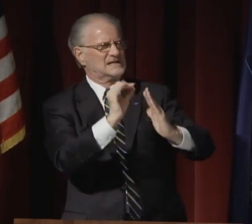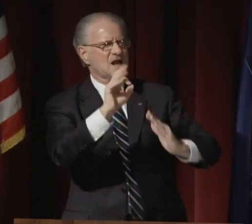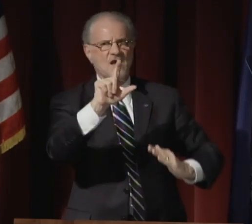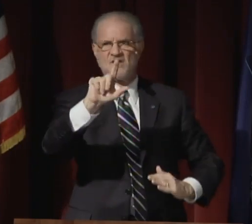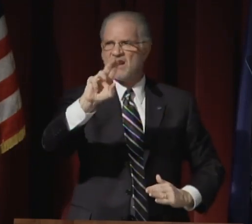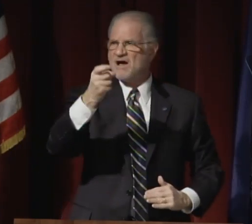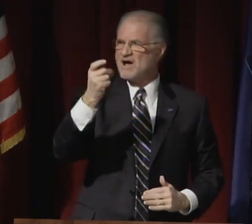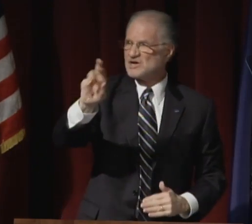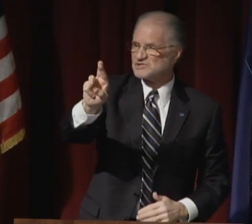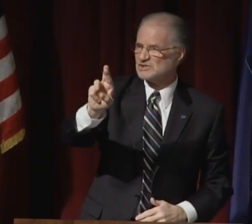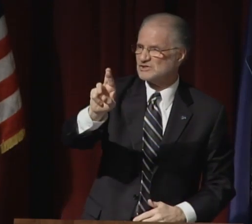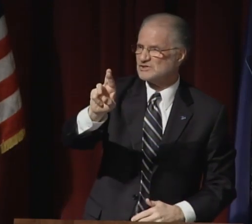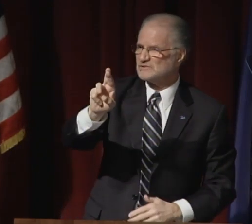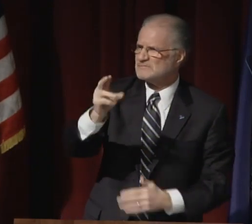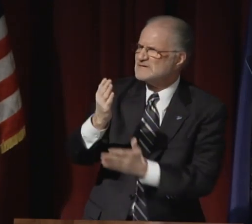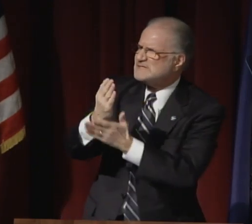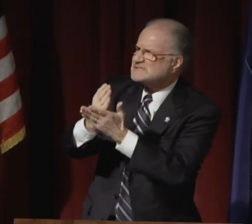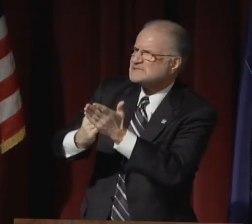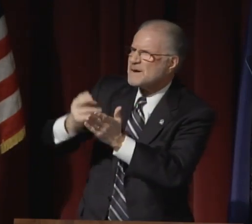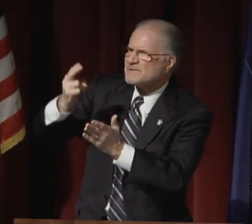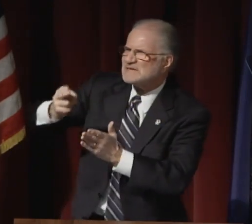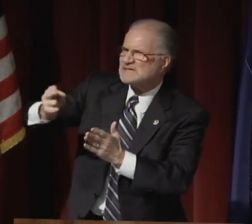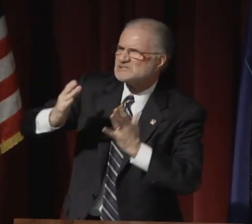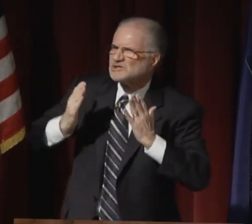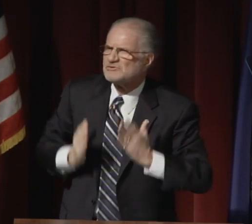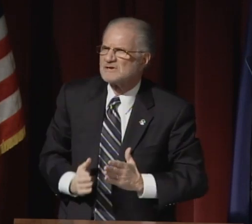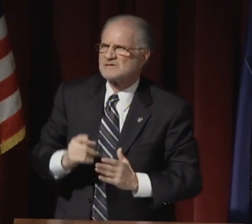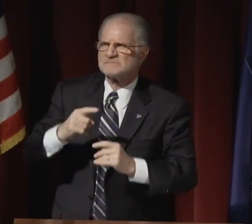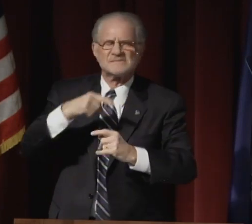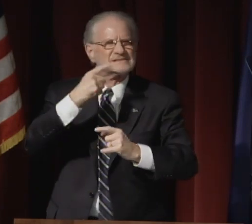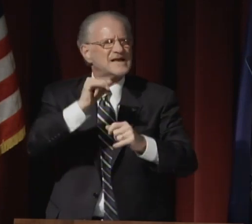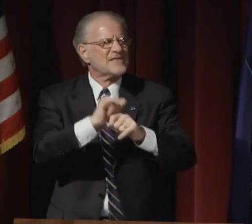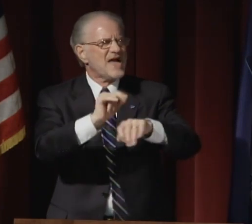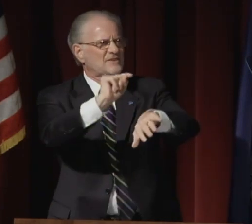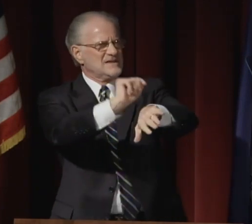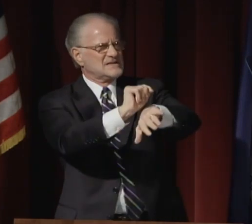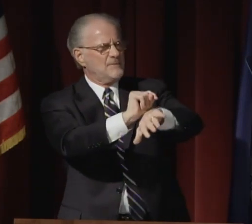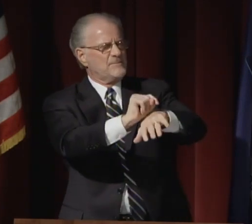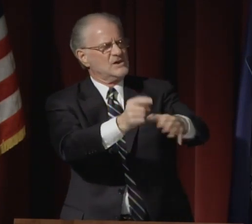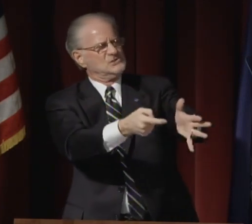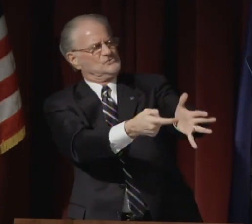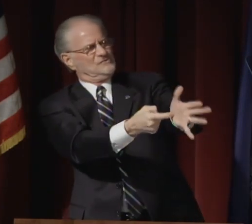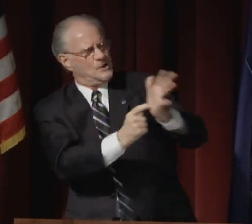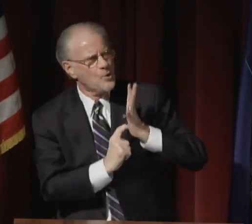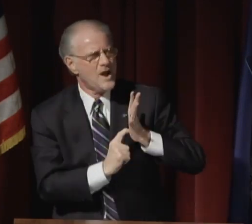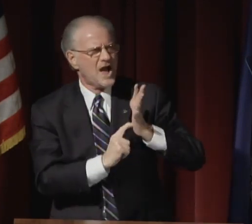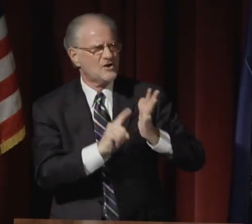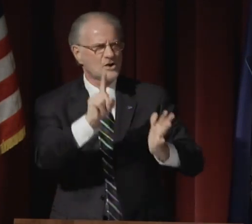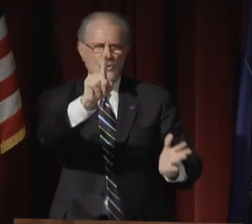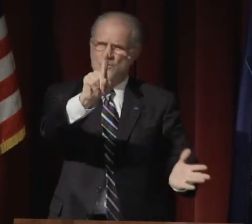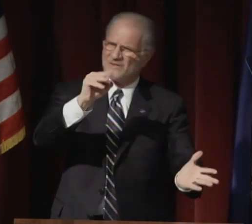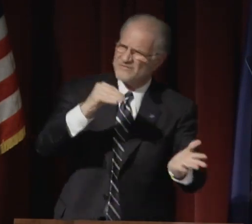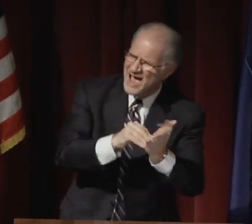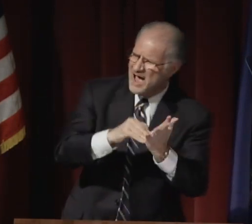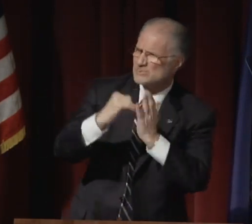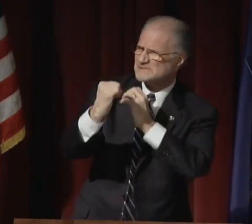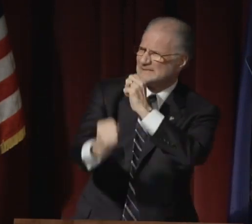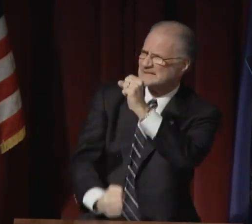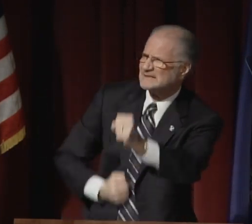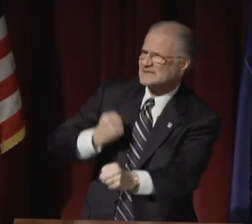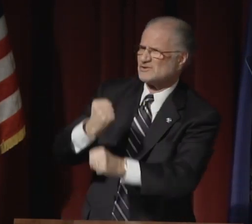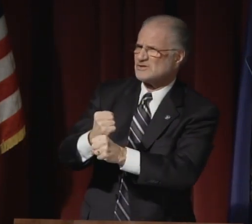near the Egyptian city of Luxor.